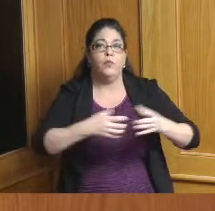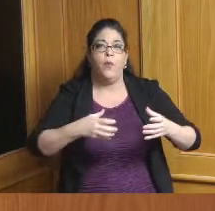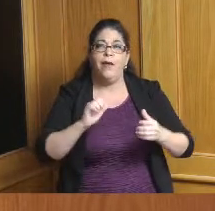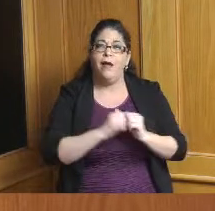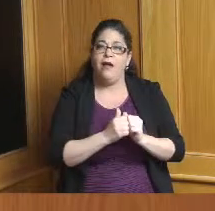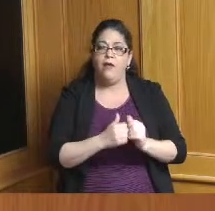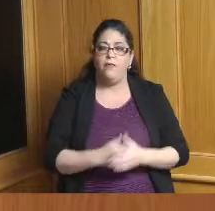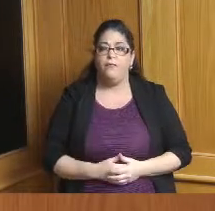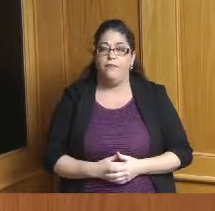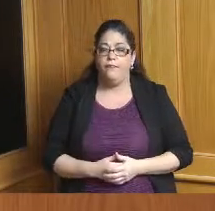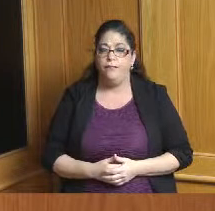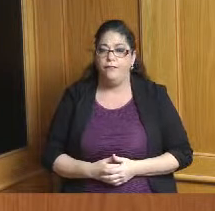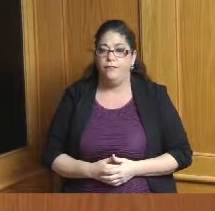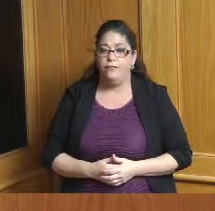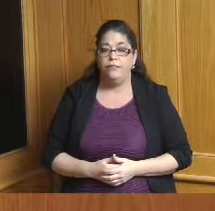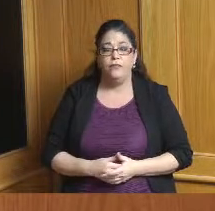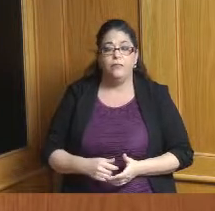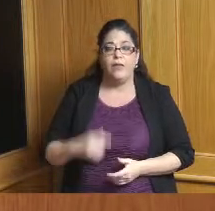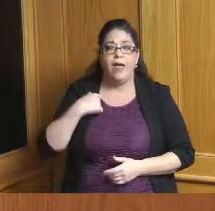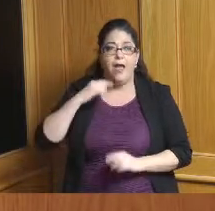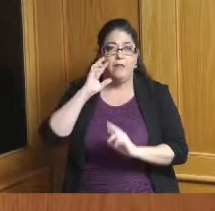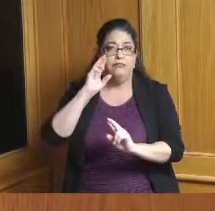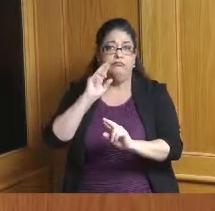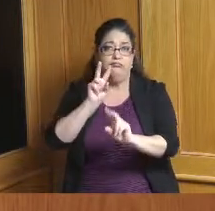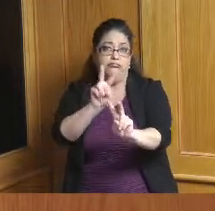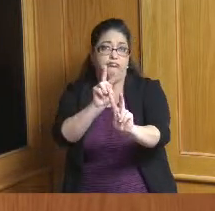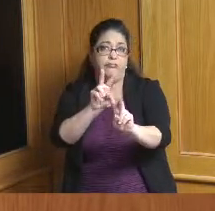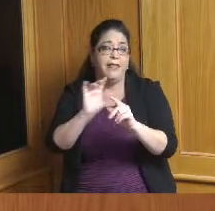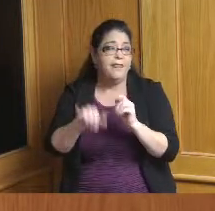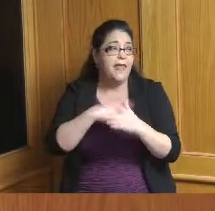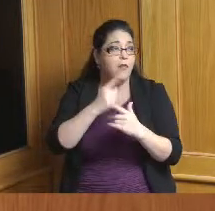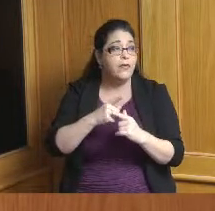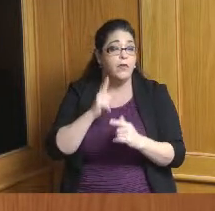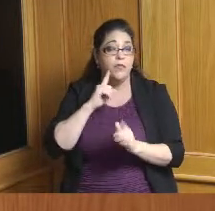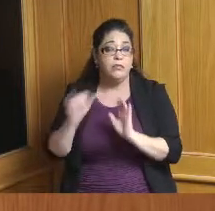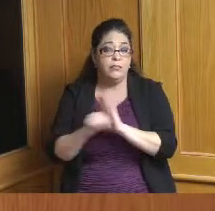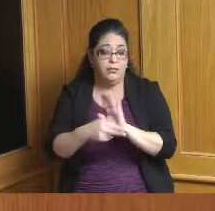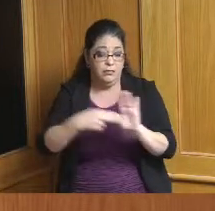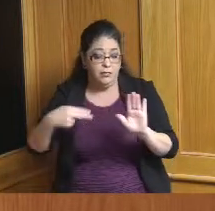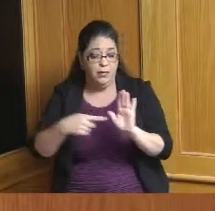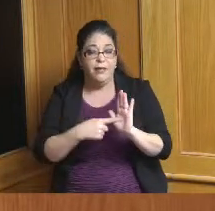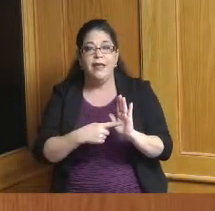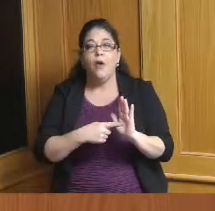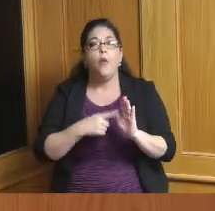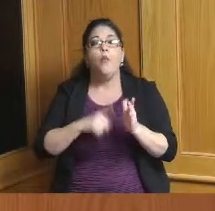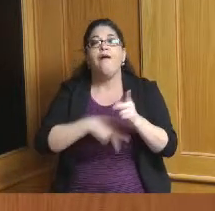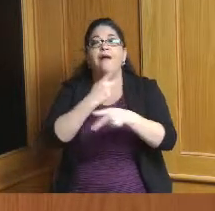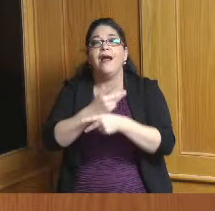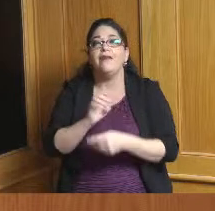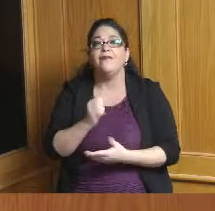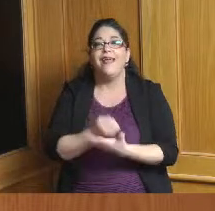so I'm hoping that some of the things that were identified as economic threats so particularly